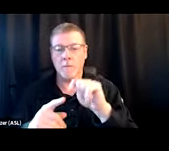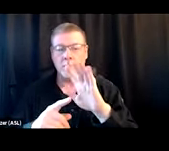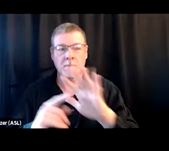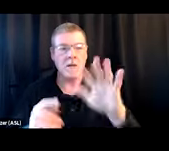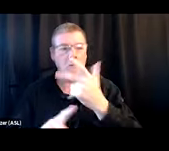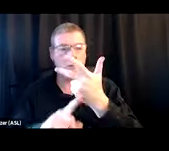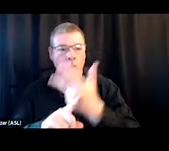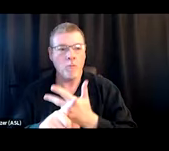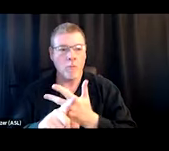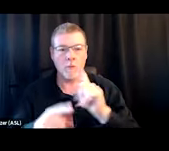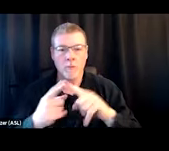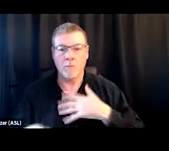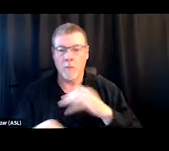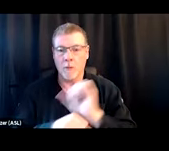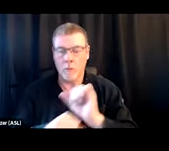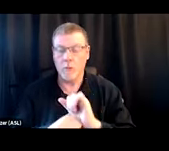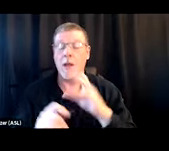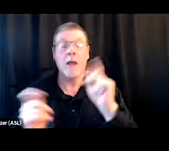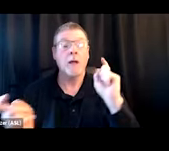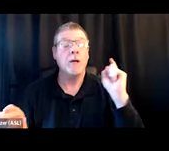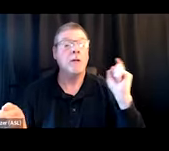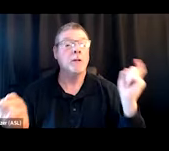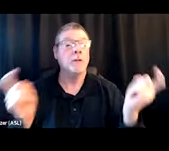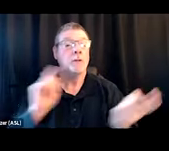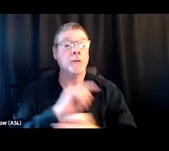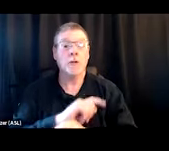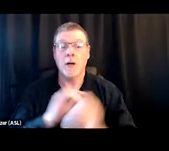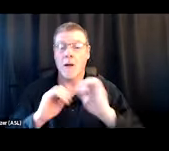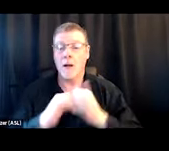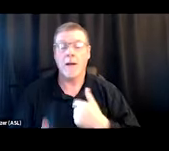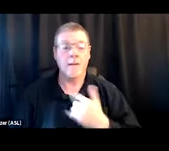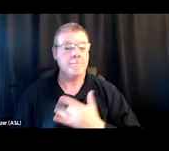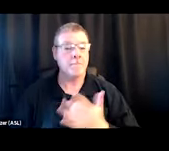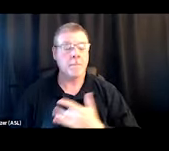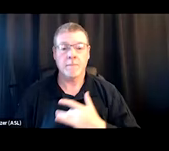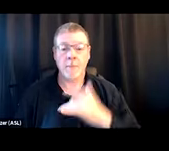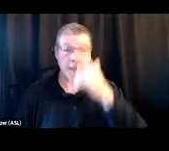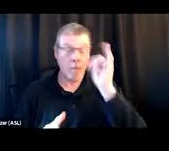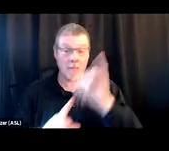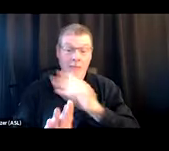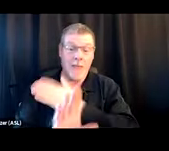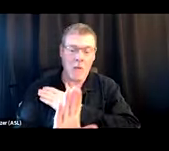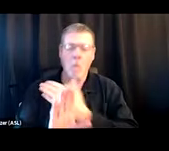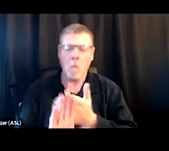and changed the entire way I felt about what we were doing. 'Cause to that point it had been engagement for me.